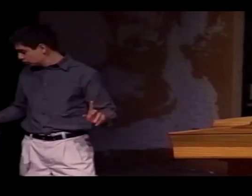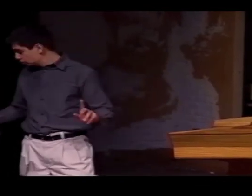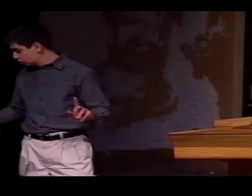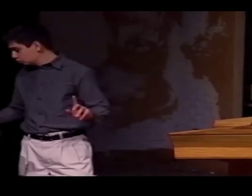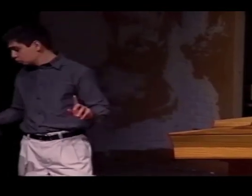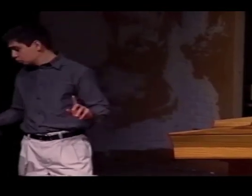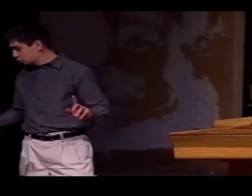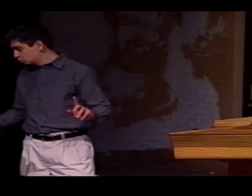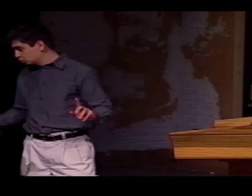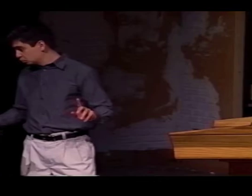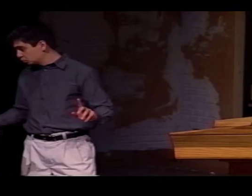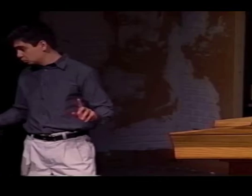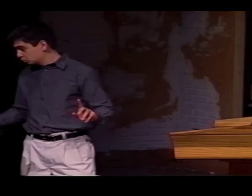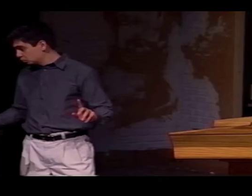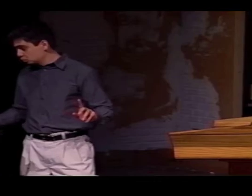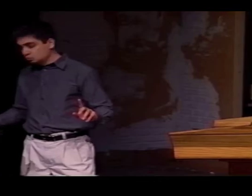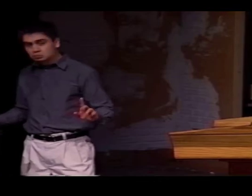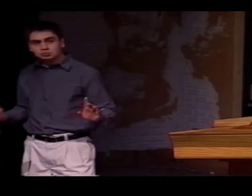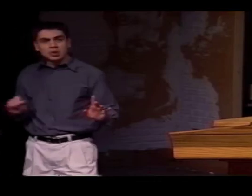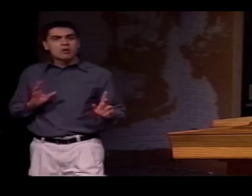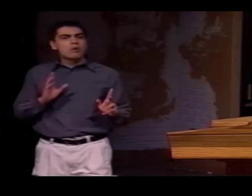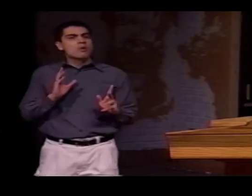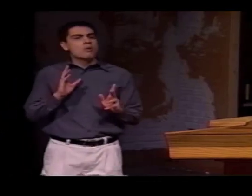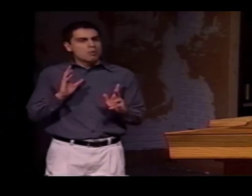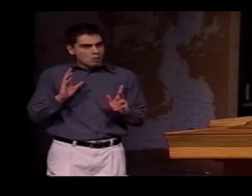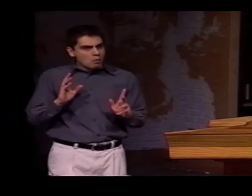BUT IN TOTAL, THEY'RE QUITE DIFFERENT.